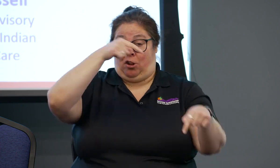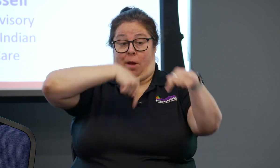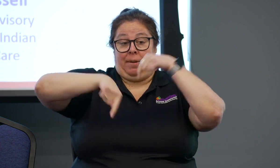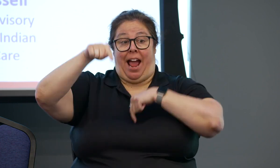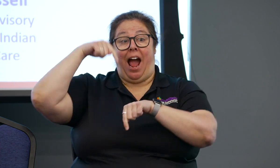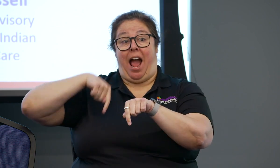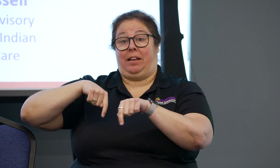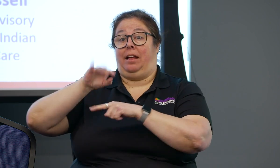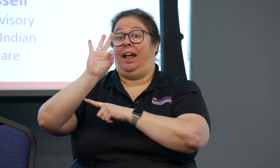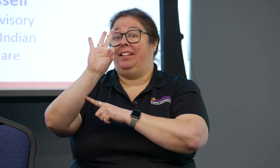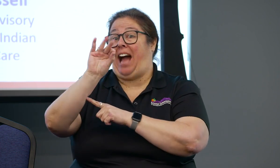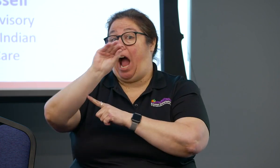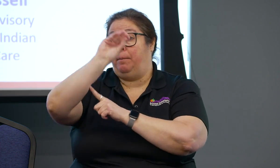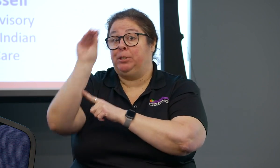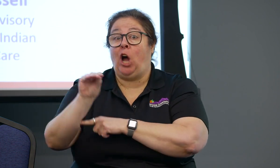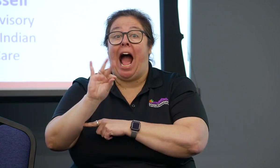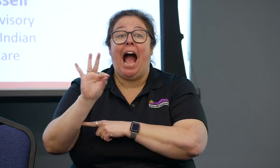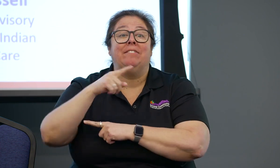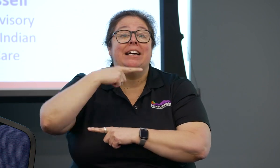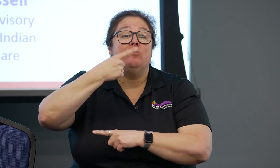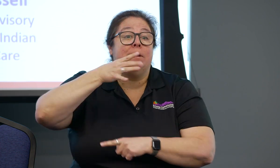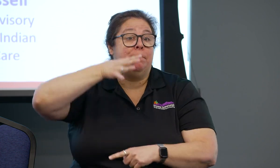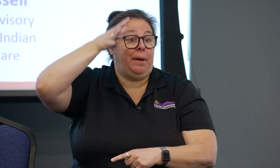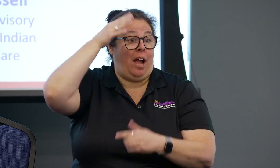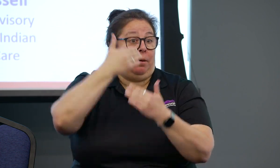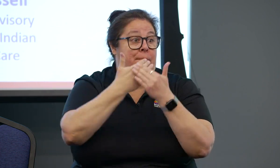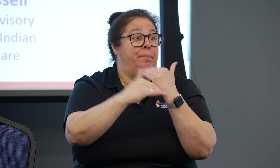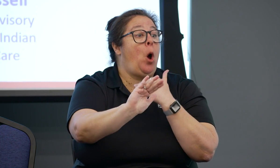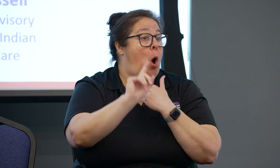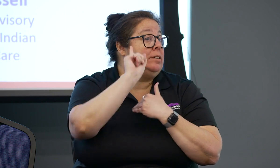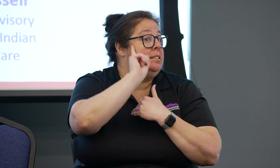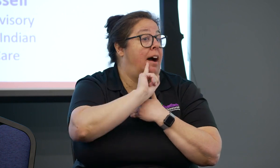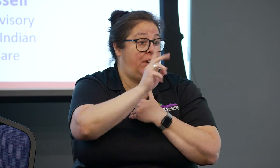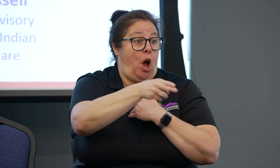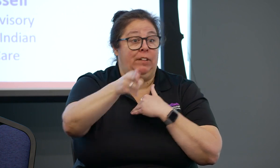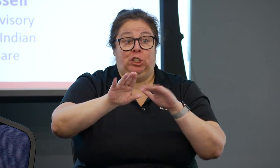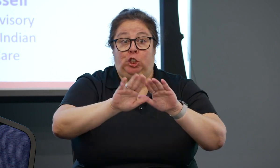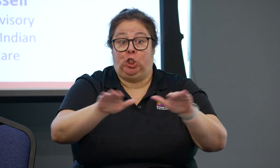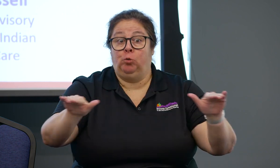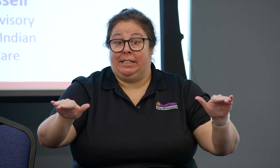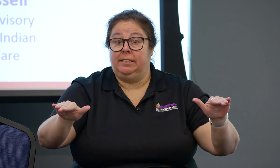Deaf people are often discluded from their healthcare in general,